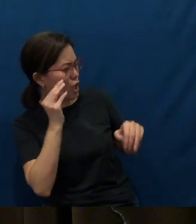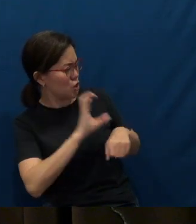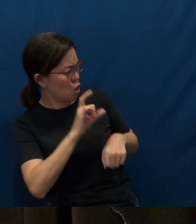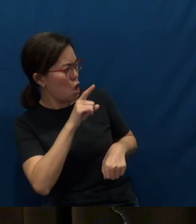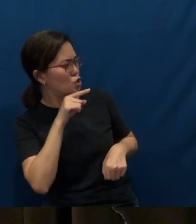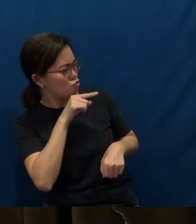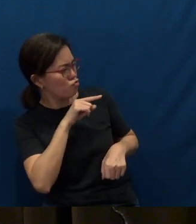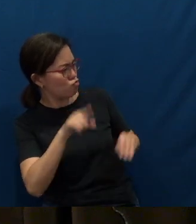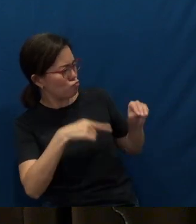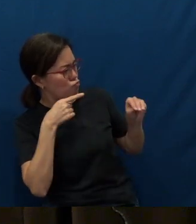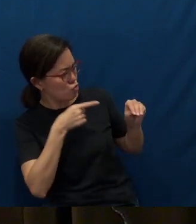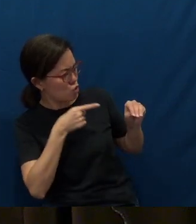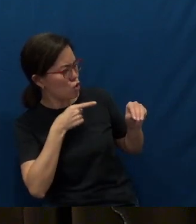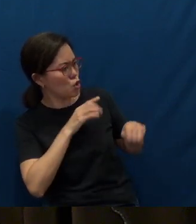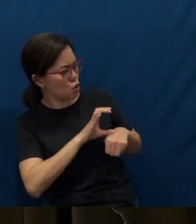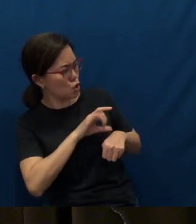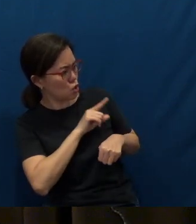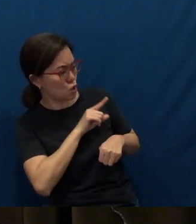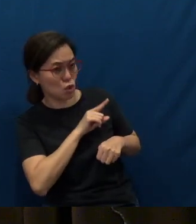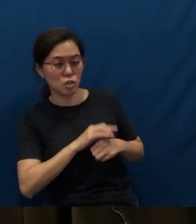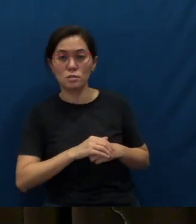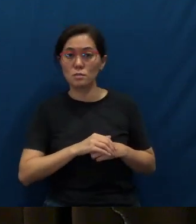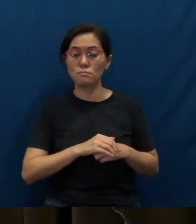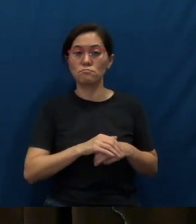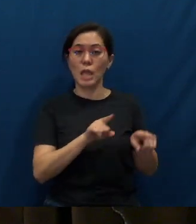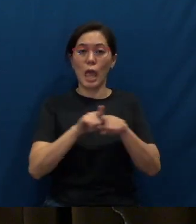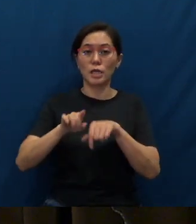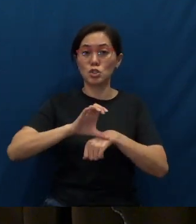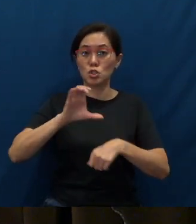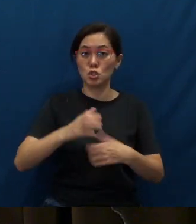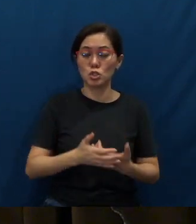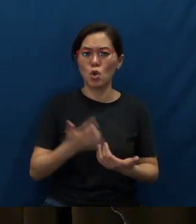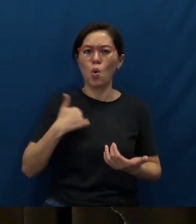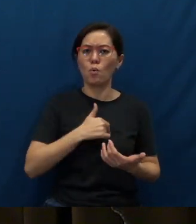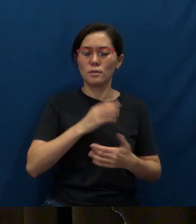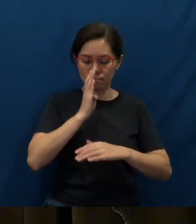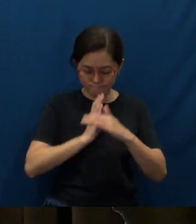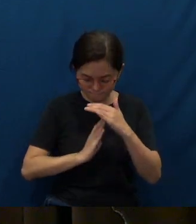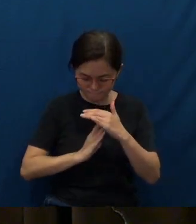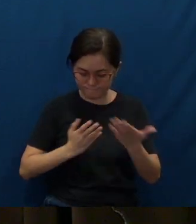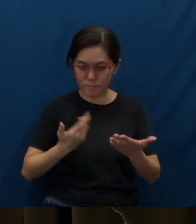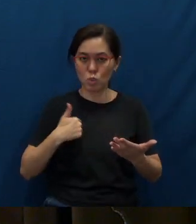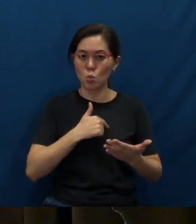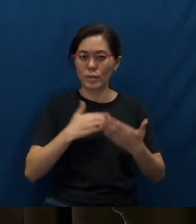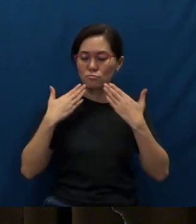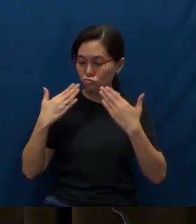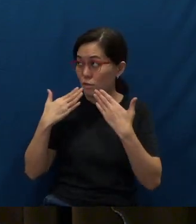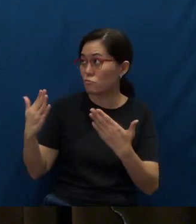You are a missional church.” And as a church, we are humbled, we are grateful that God has